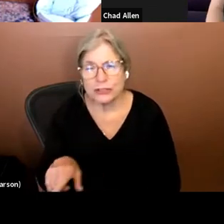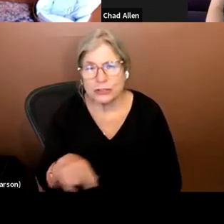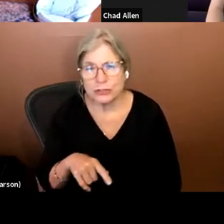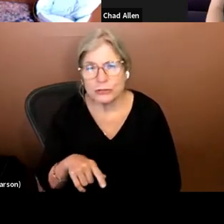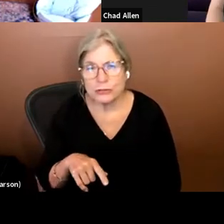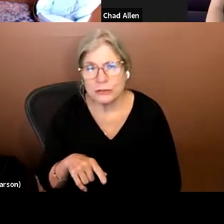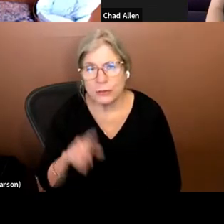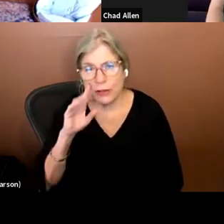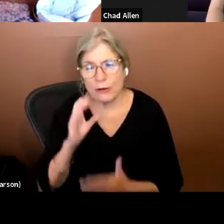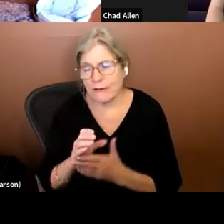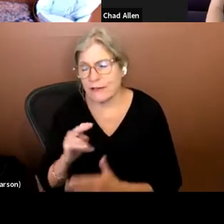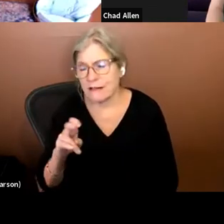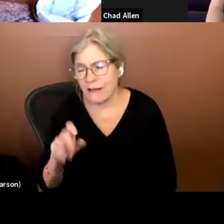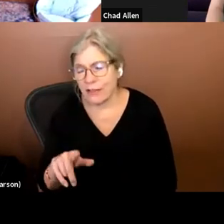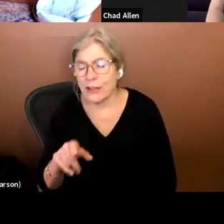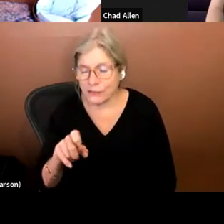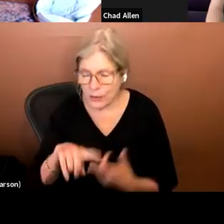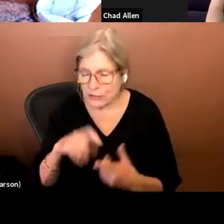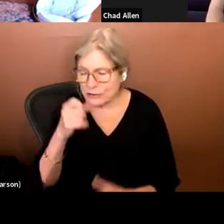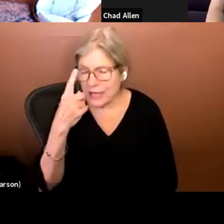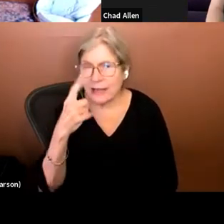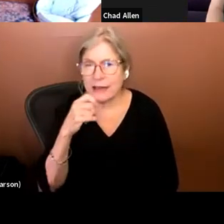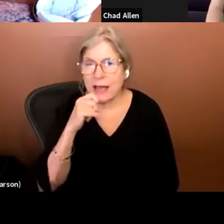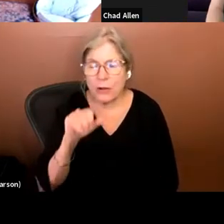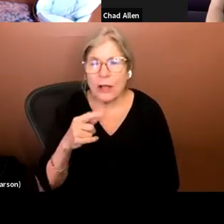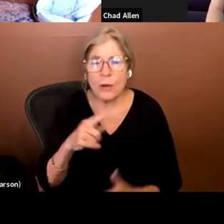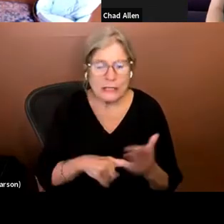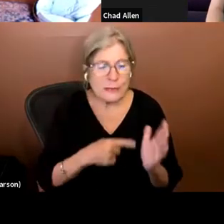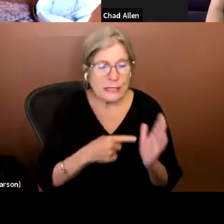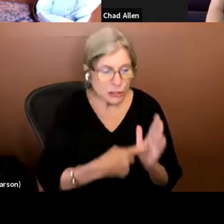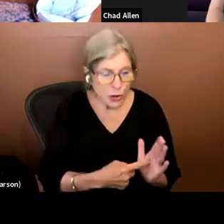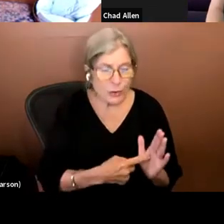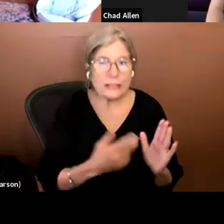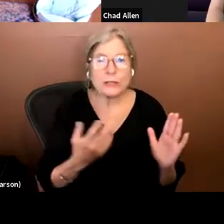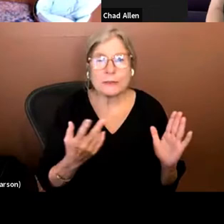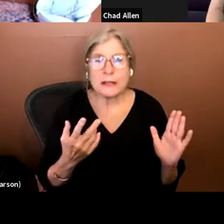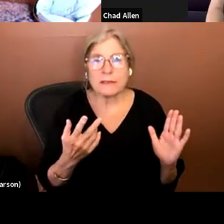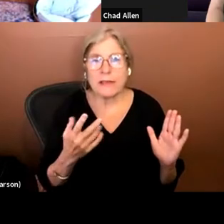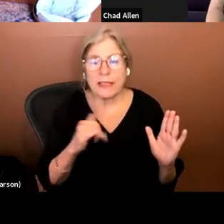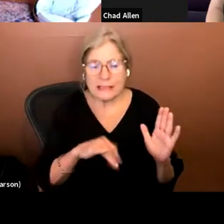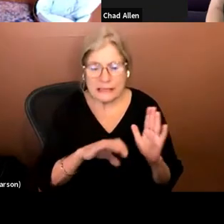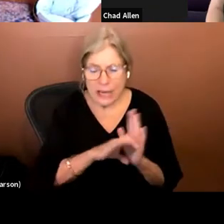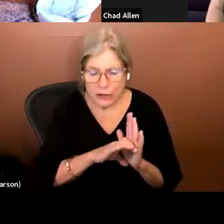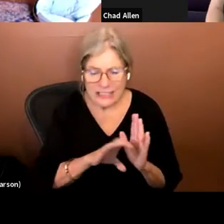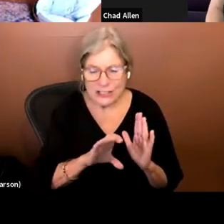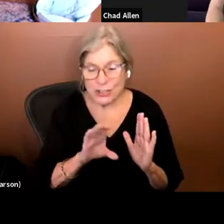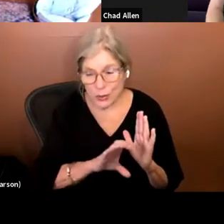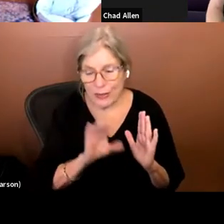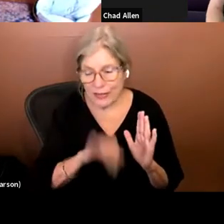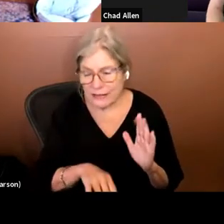understand not only what's being shown in terms of this character is doing this. Who is doing what or